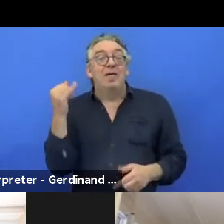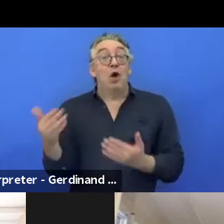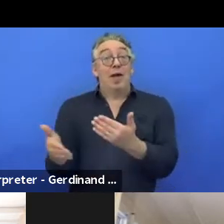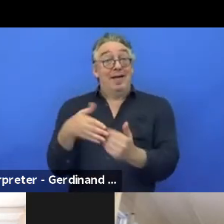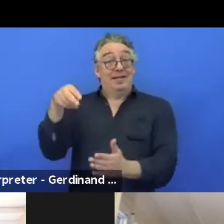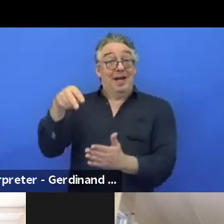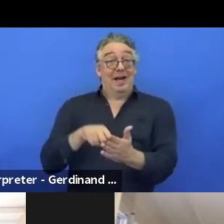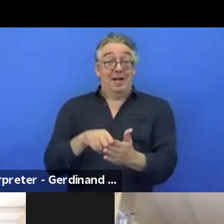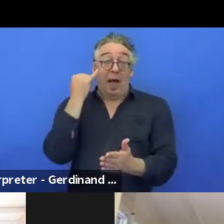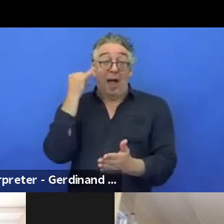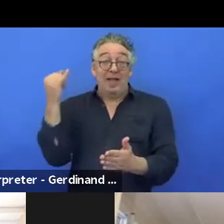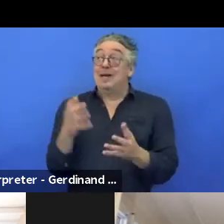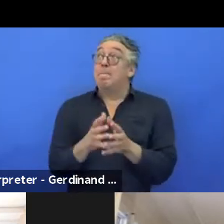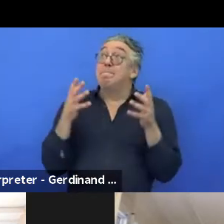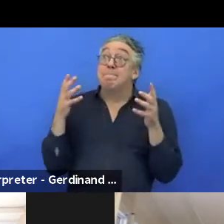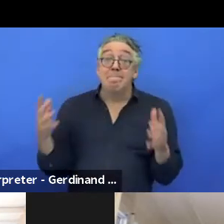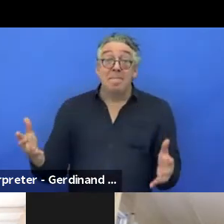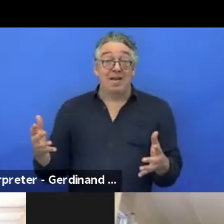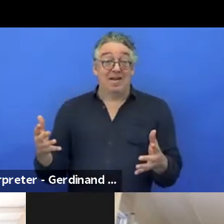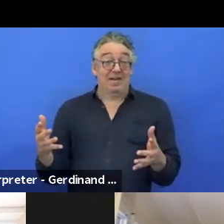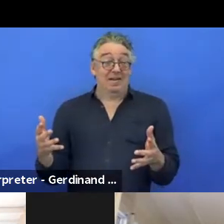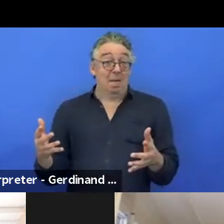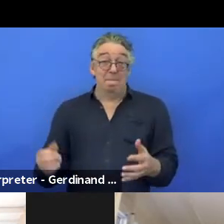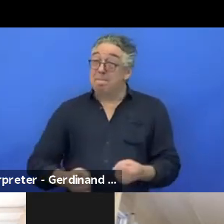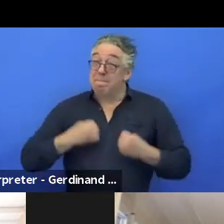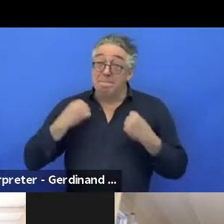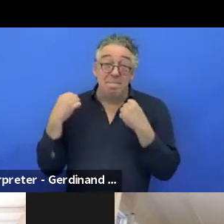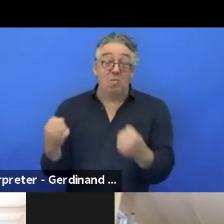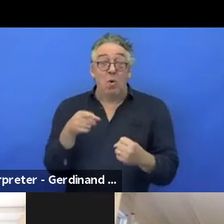it's so big, so massive that you have a great future,